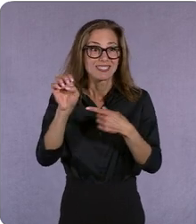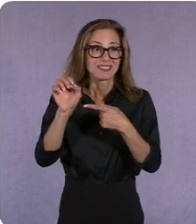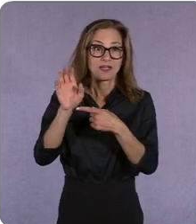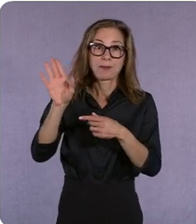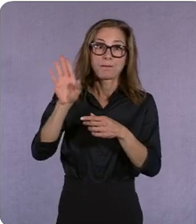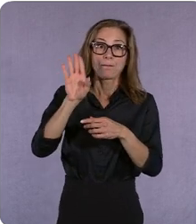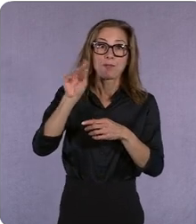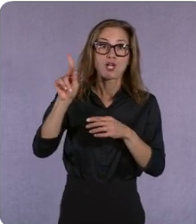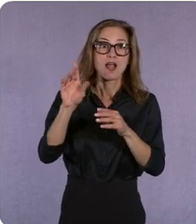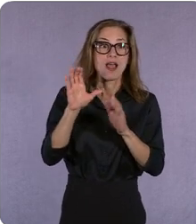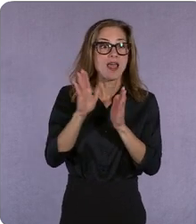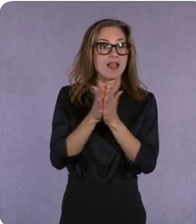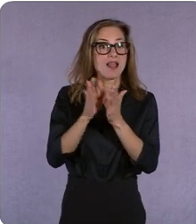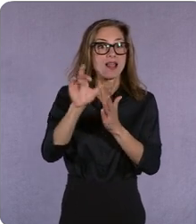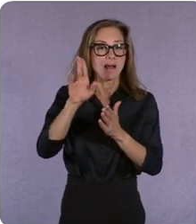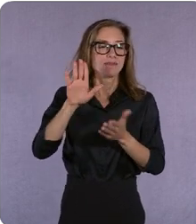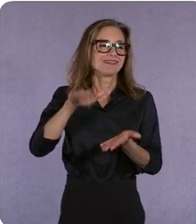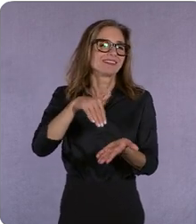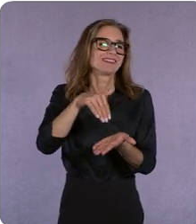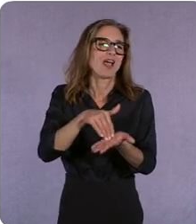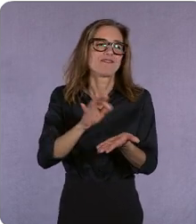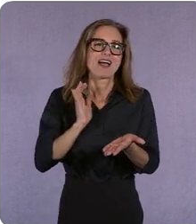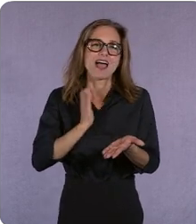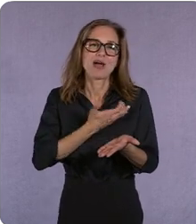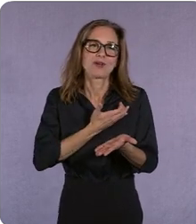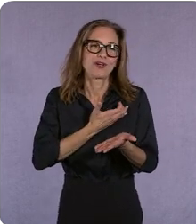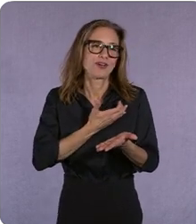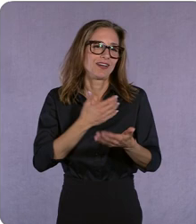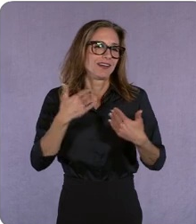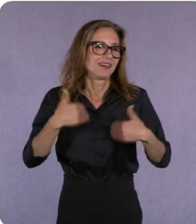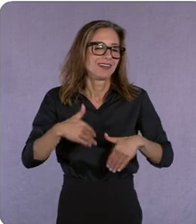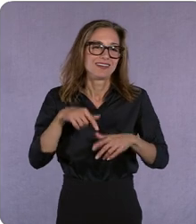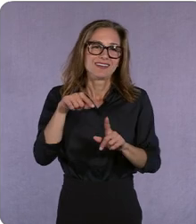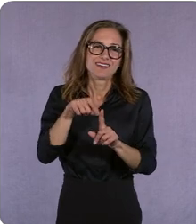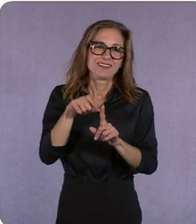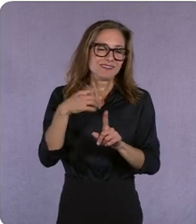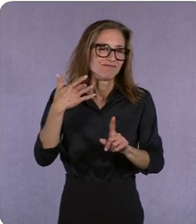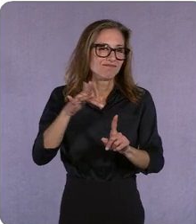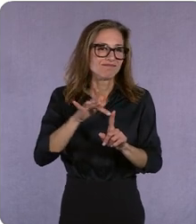our advantage um and rhys picks a book every month it's a huge utility to a consumer to say in a sea